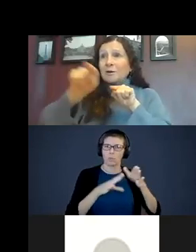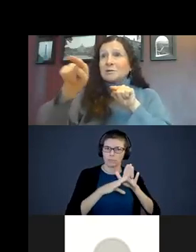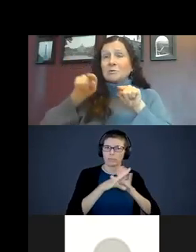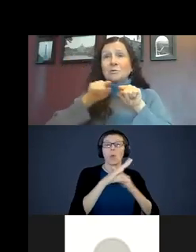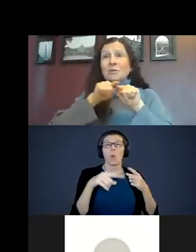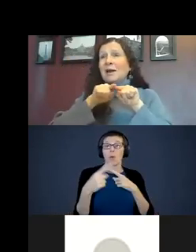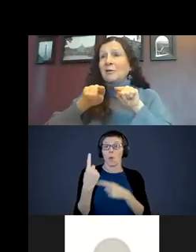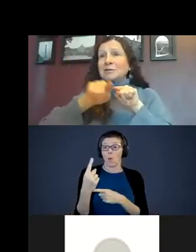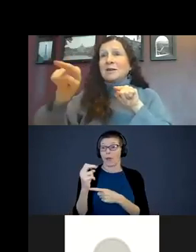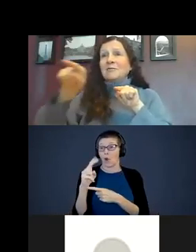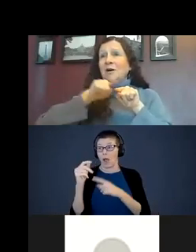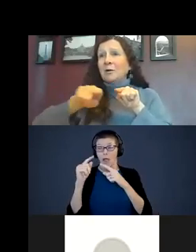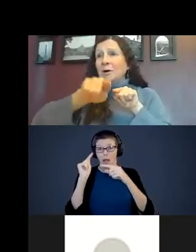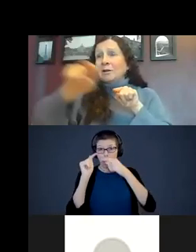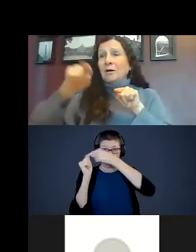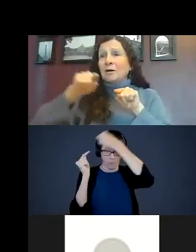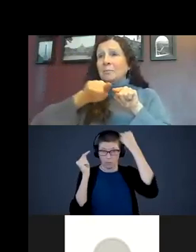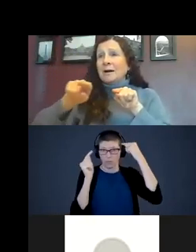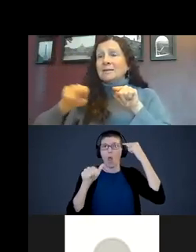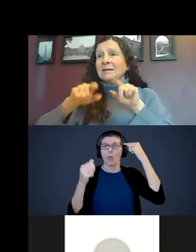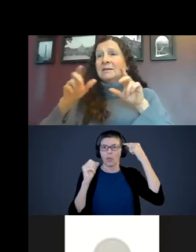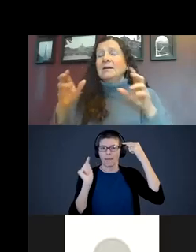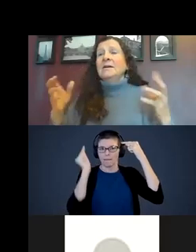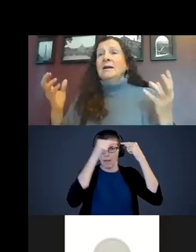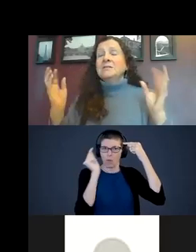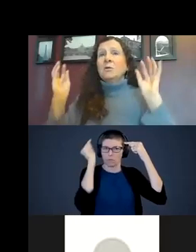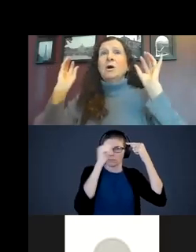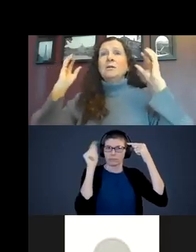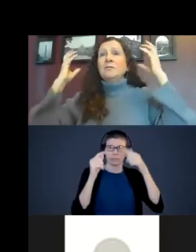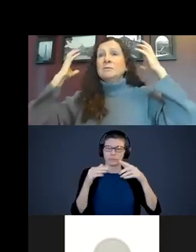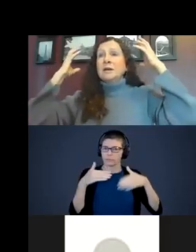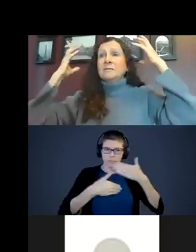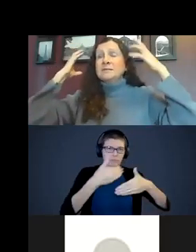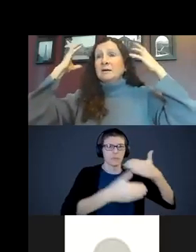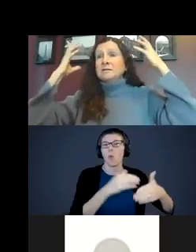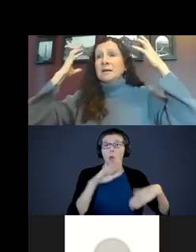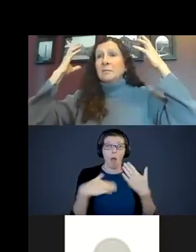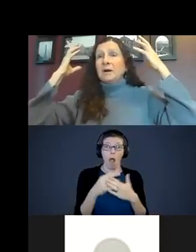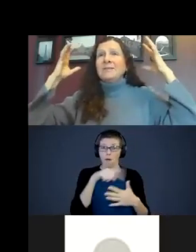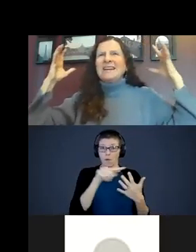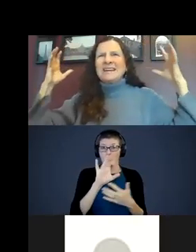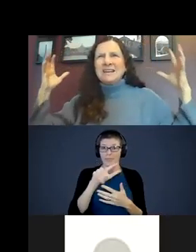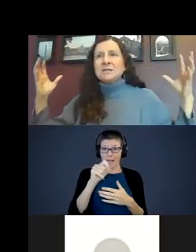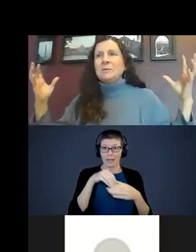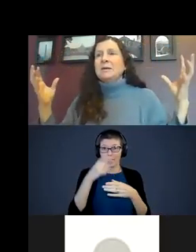goes through then others can follow along behind him. All those cells in the brain that need to be